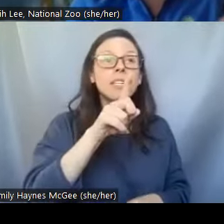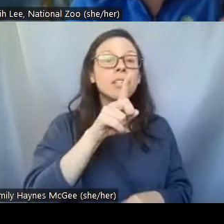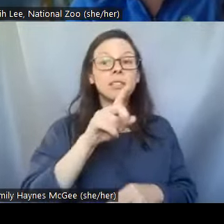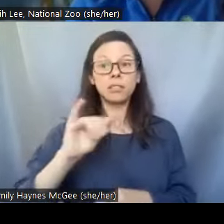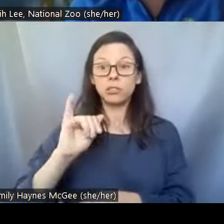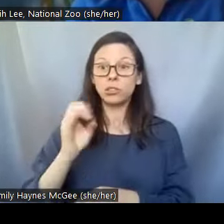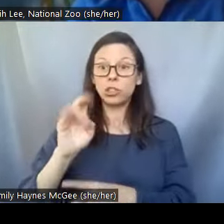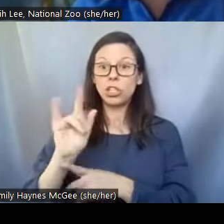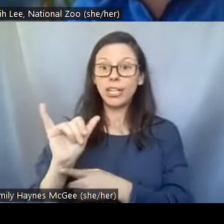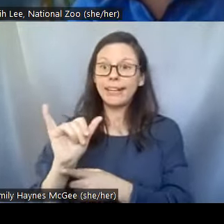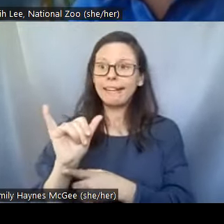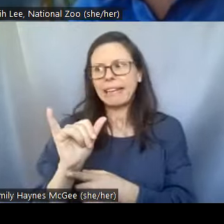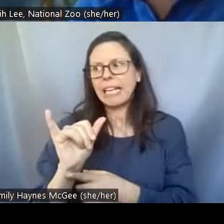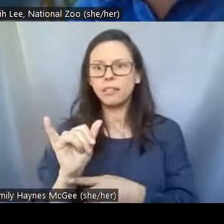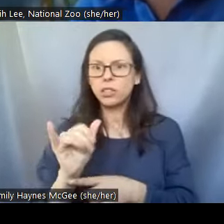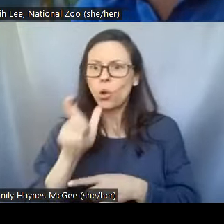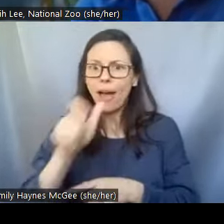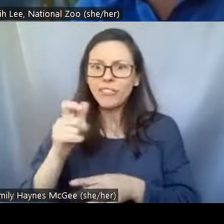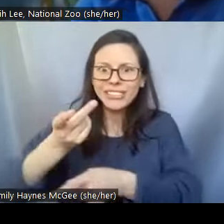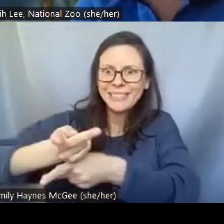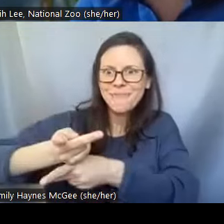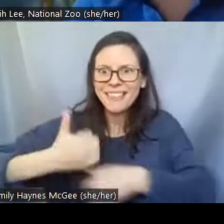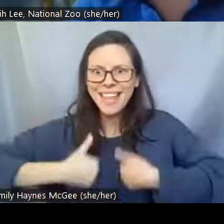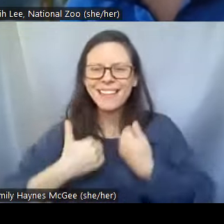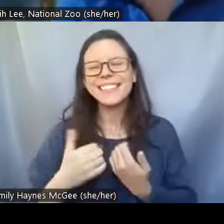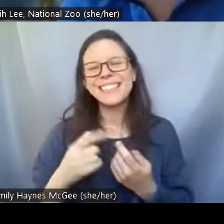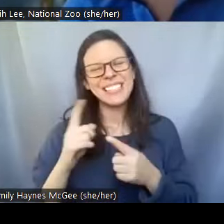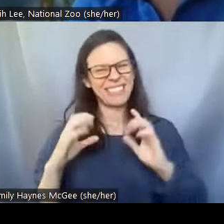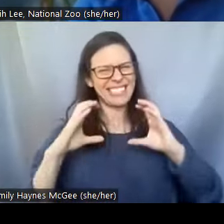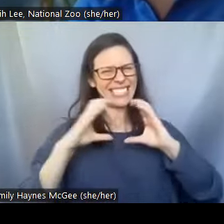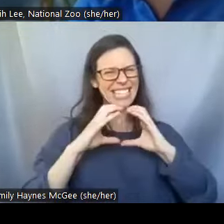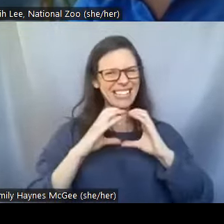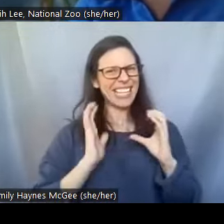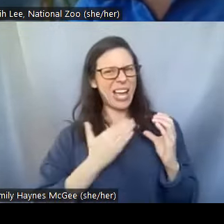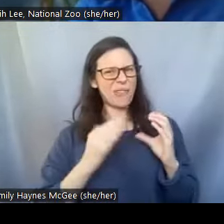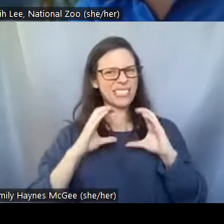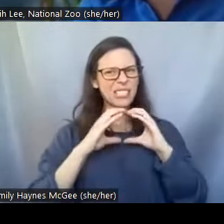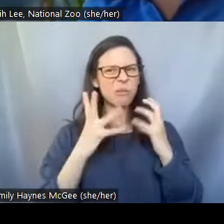stay alive but we do want ourselves to stay alive. That's what make it more complicated.